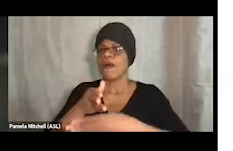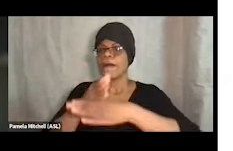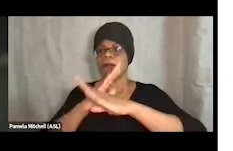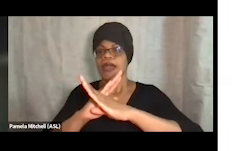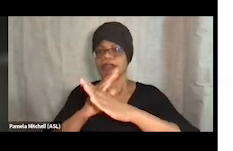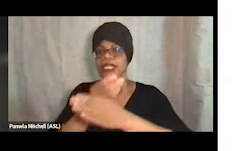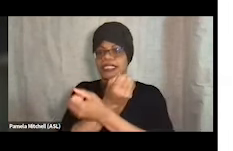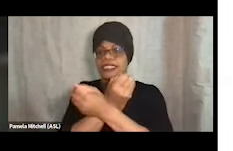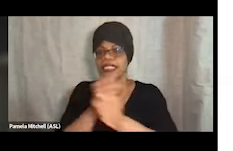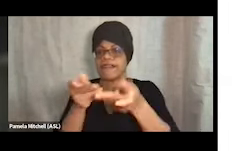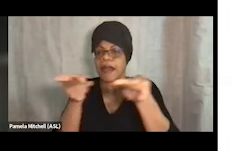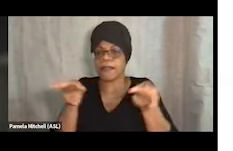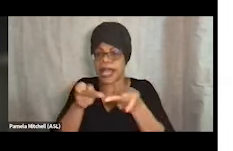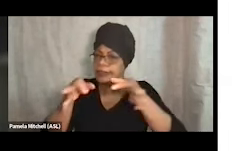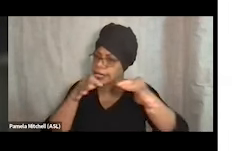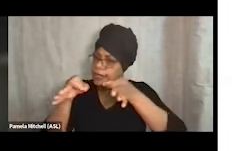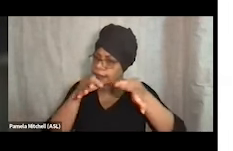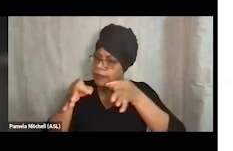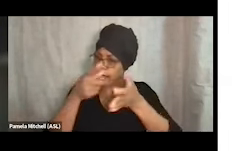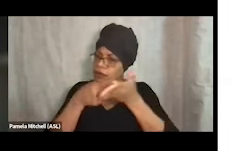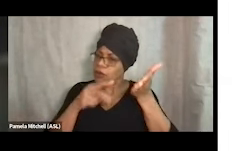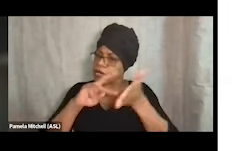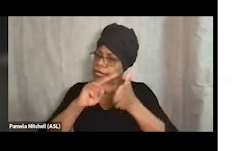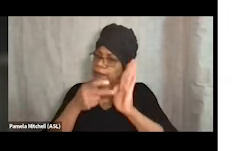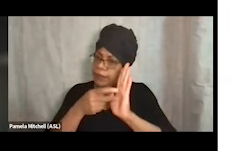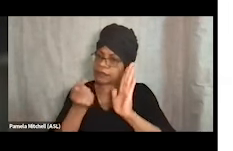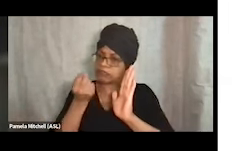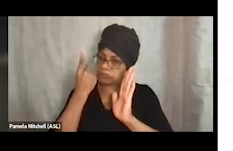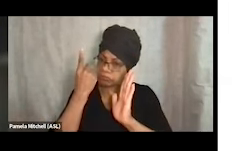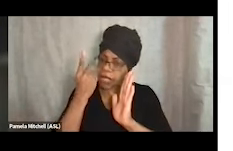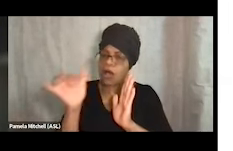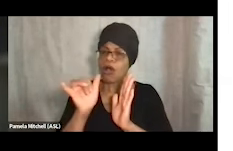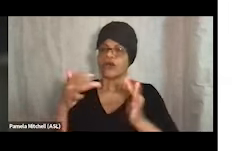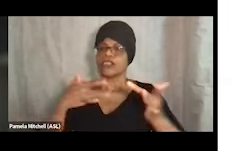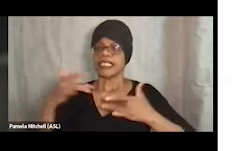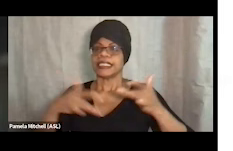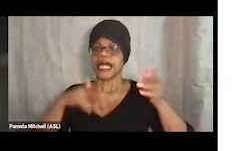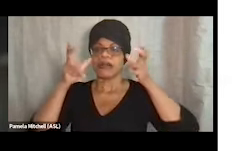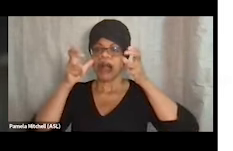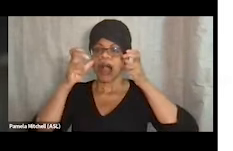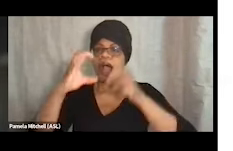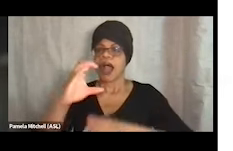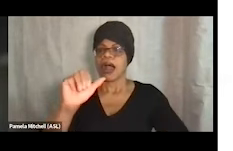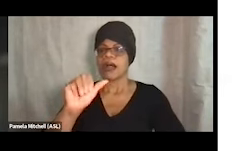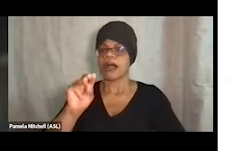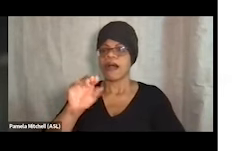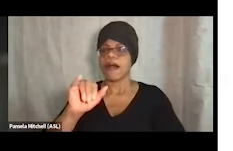all on the same page to begin. And then I'm very excited to hear from Camillus House in Miami, Florida